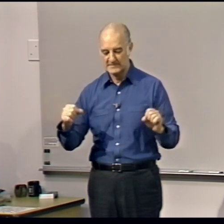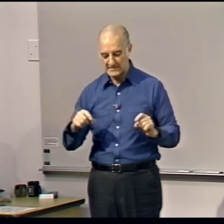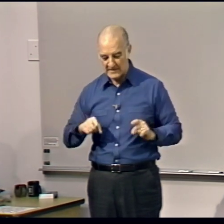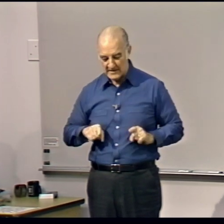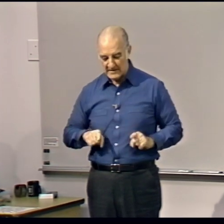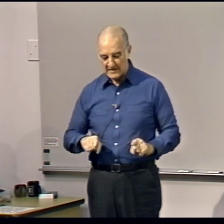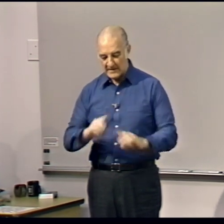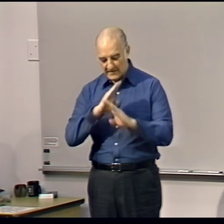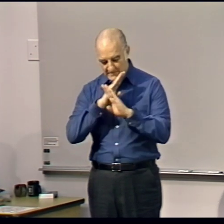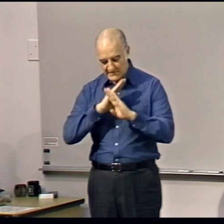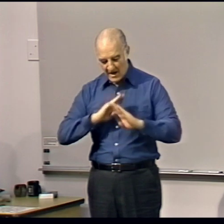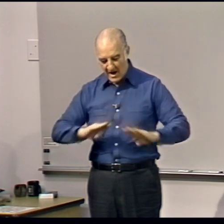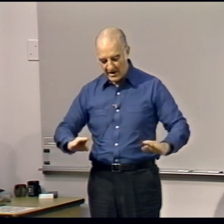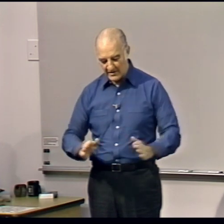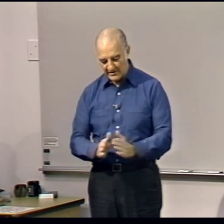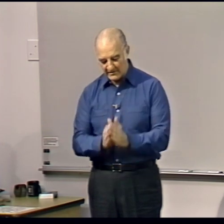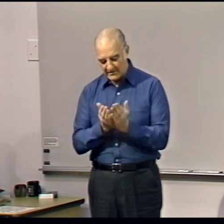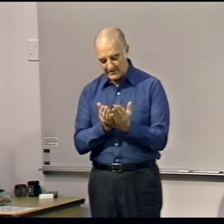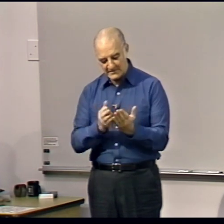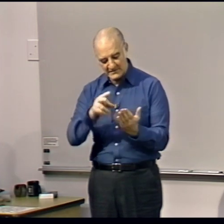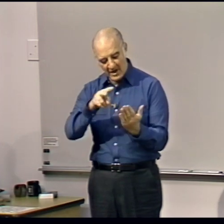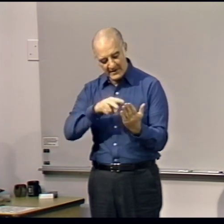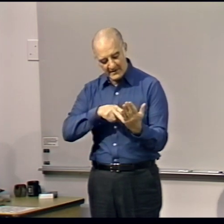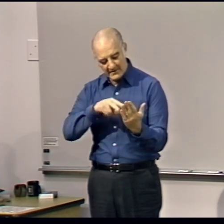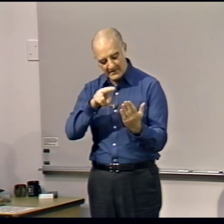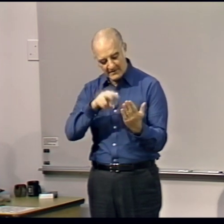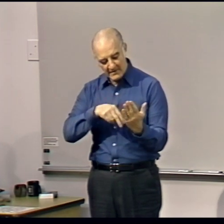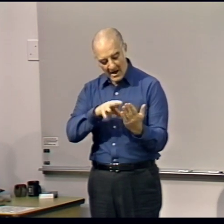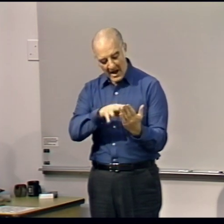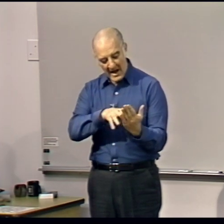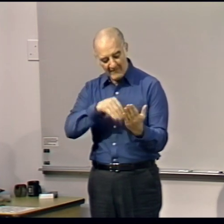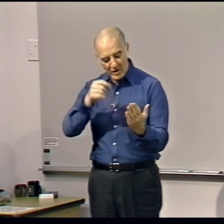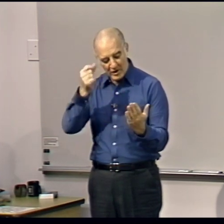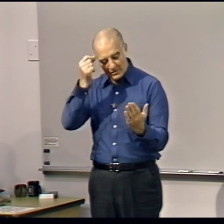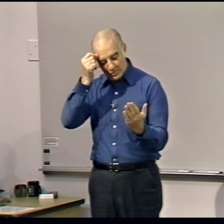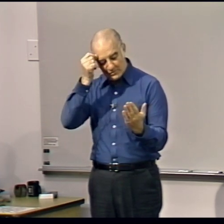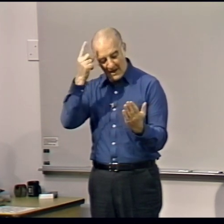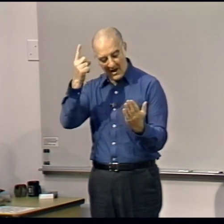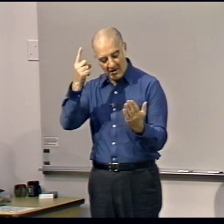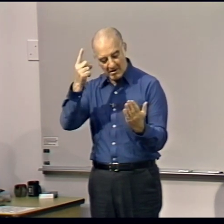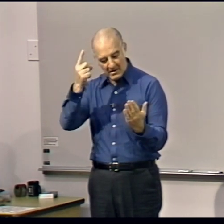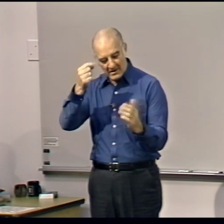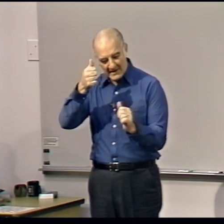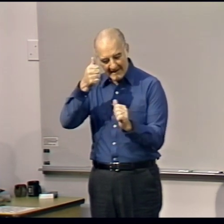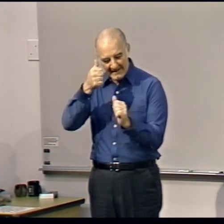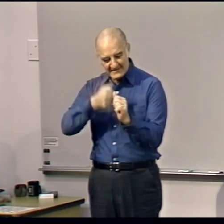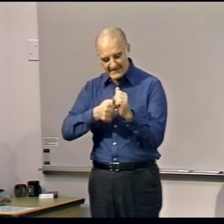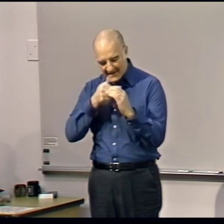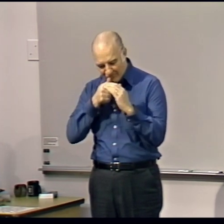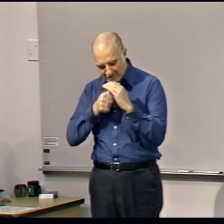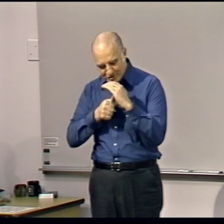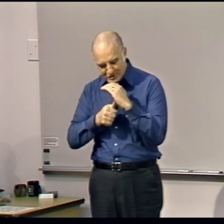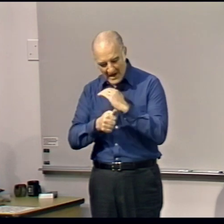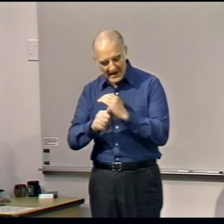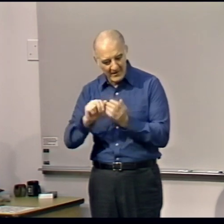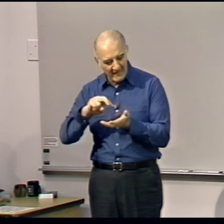In silent study, I have learned to tell Each sacred shade of meaning